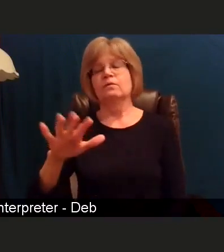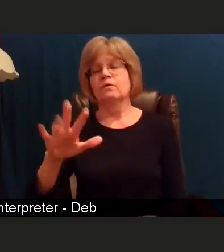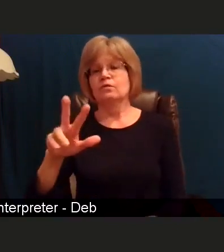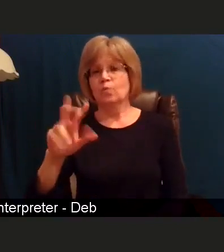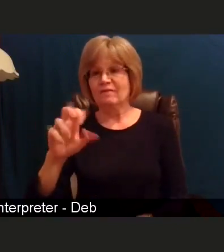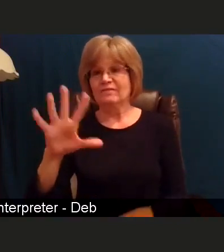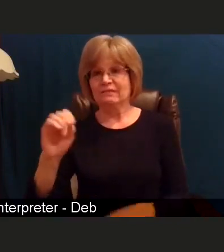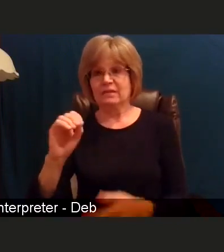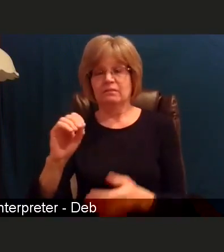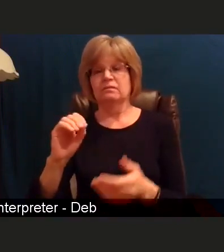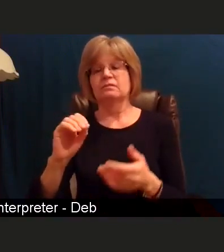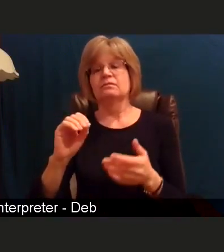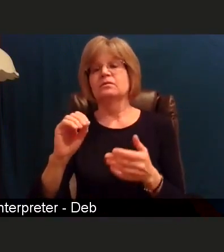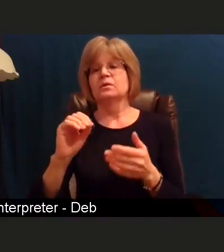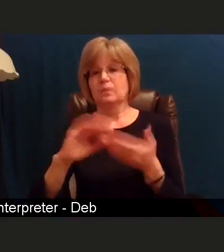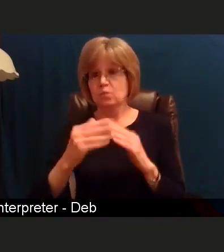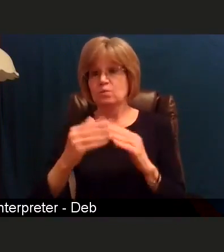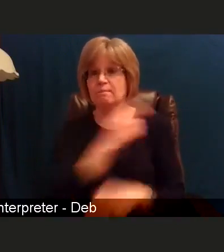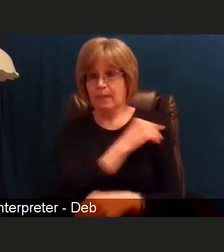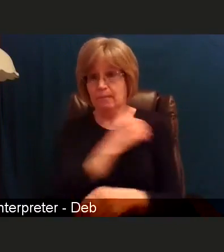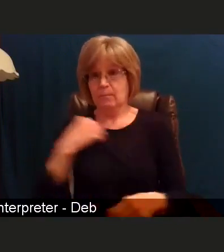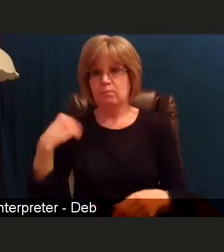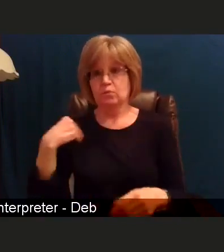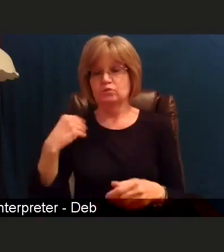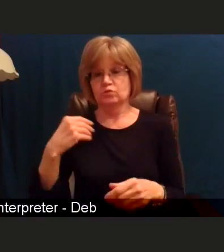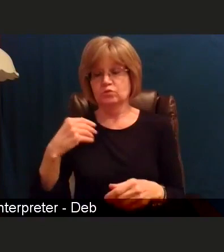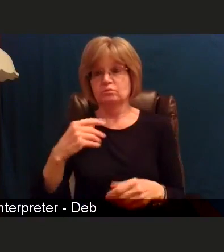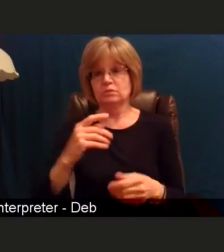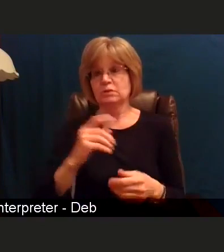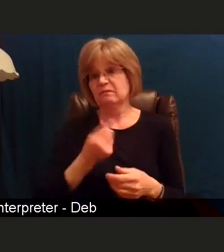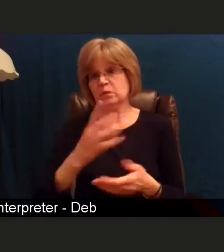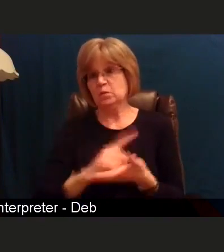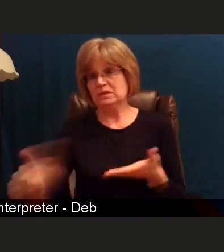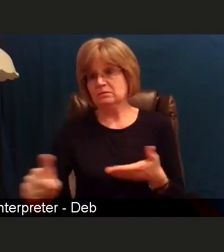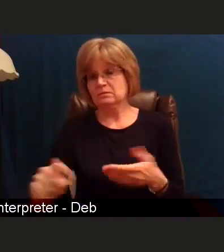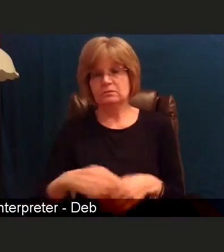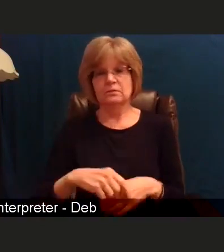Now we have also vaccinated 2,400 of our team members